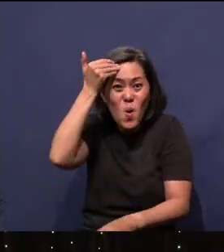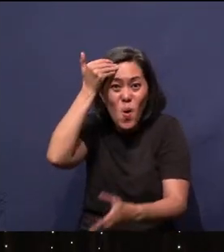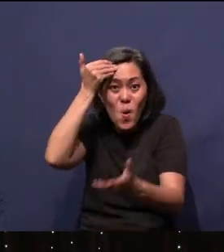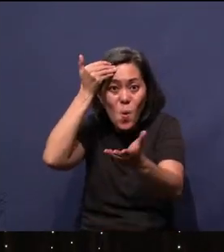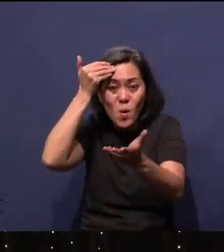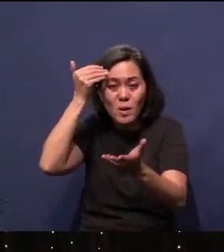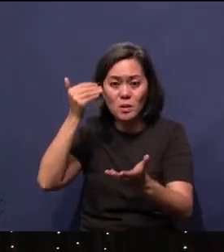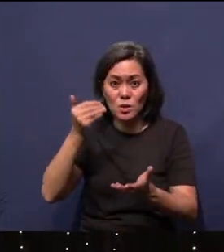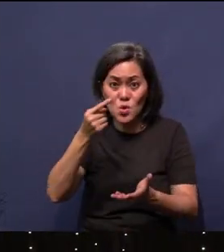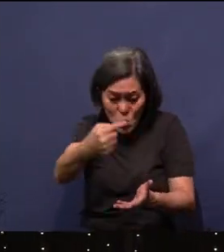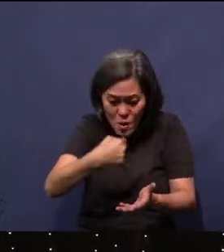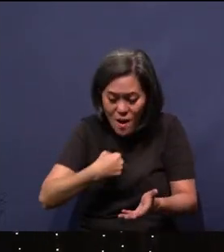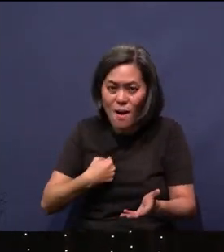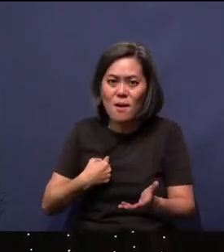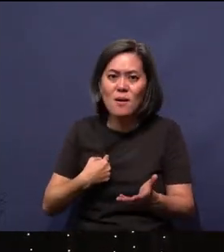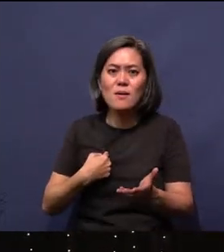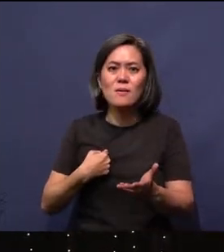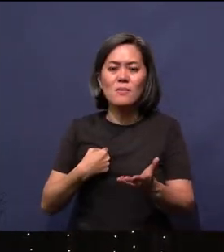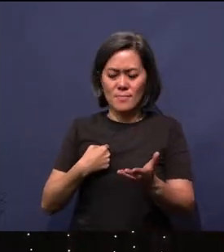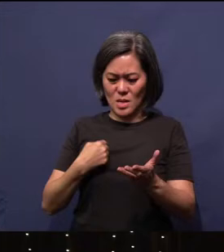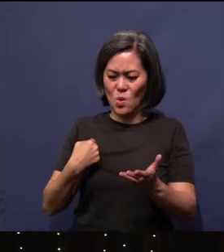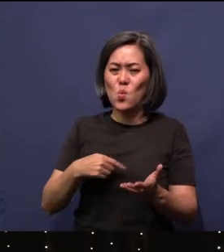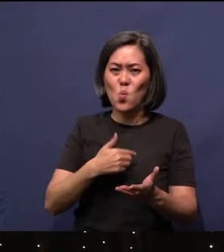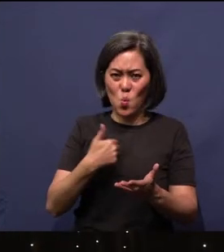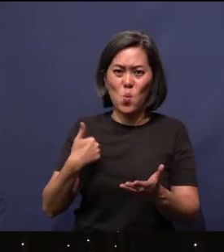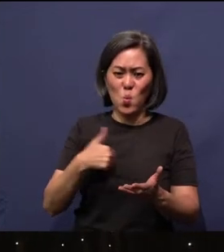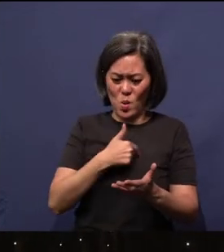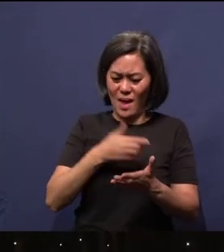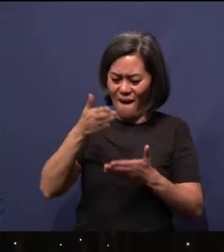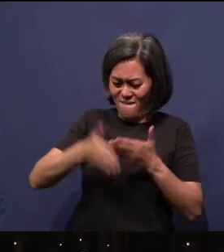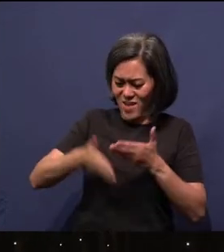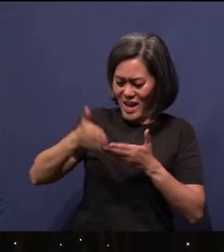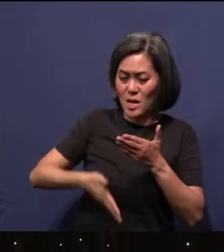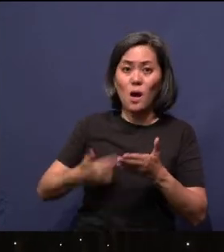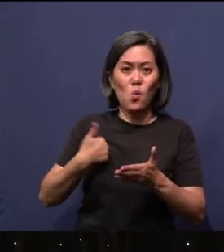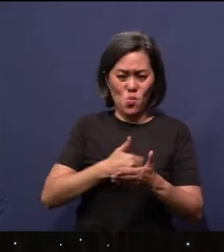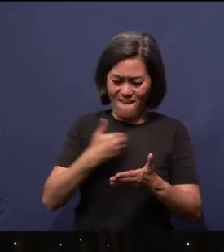And you and I are infinite… All of us are finite, not infinite. We're all finite.